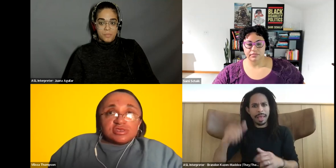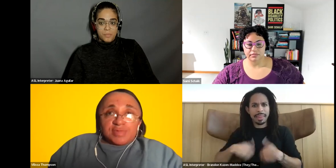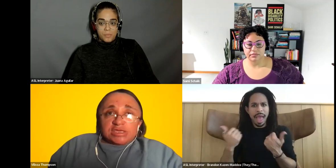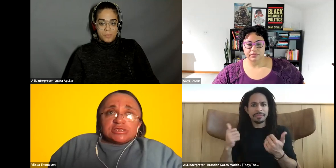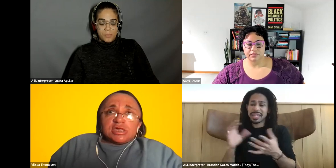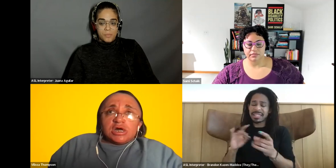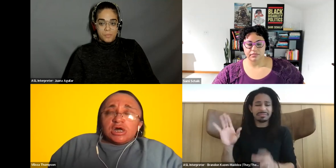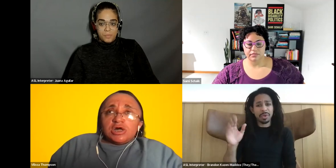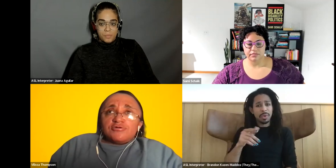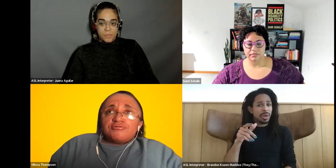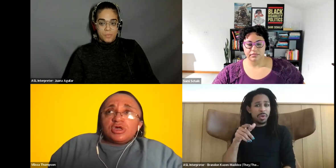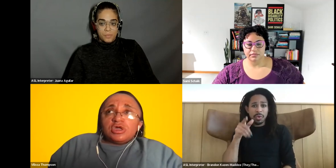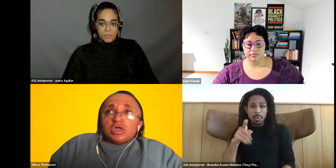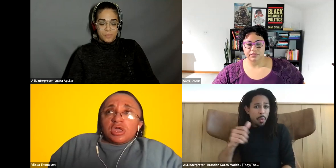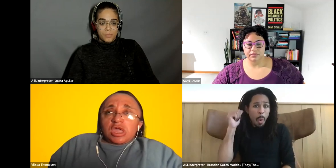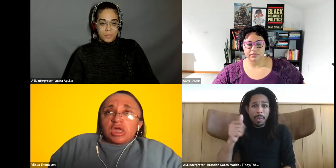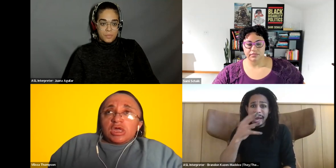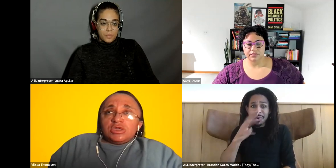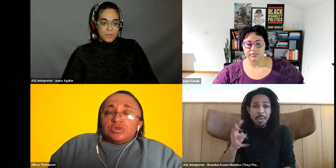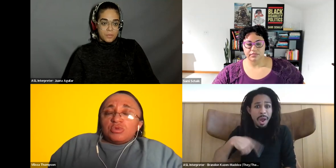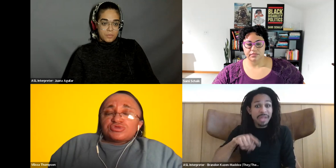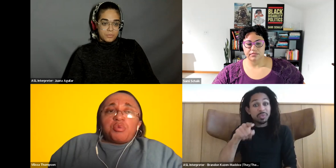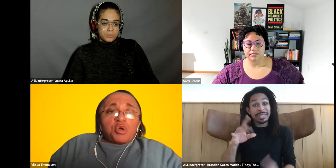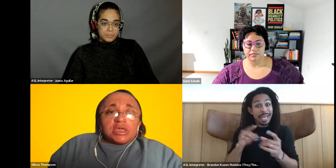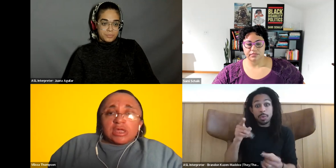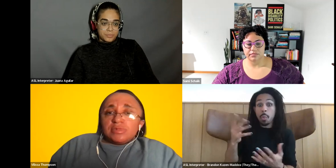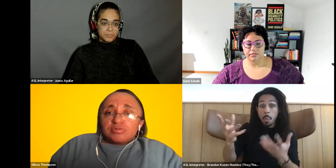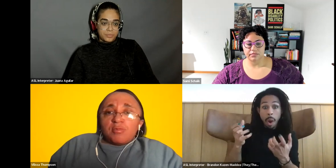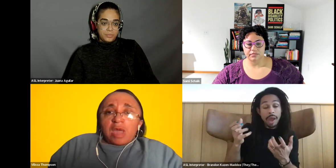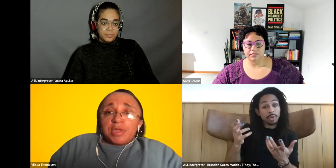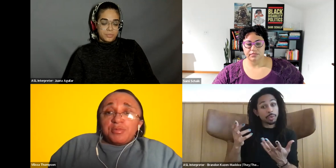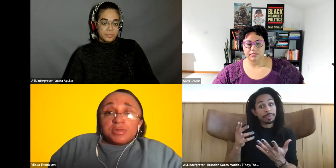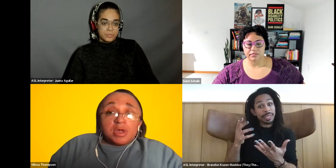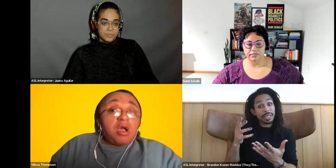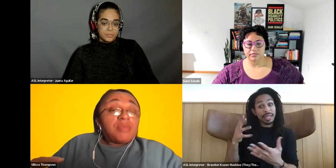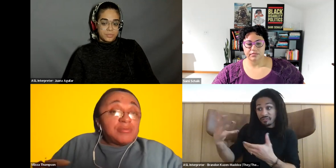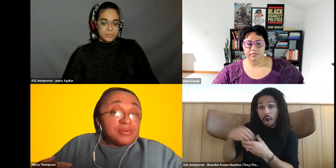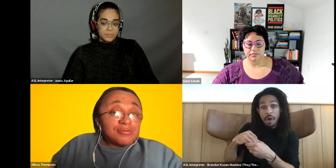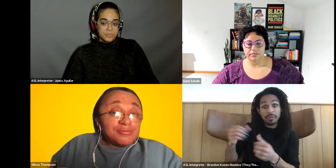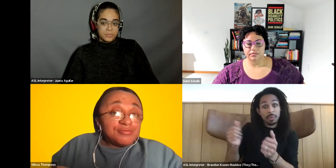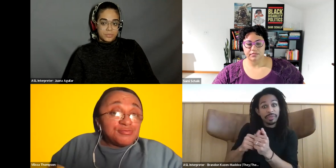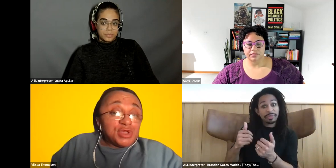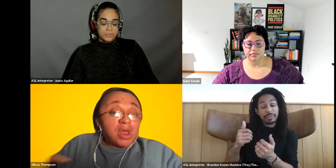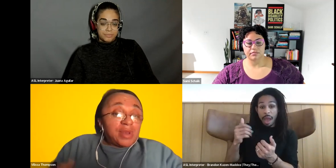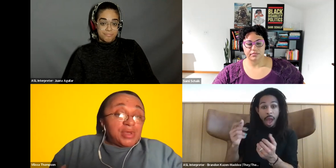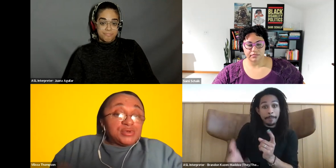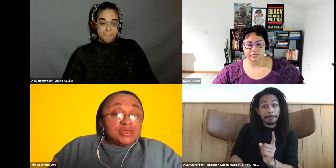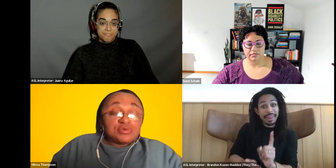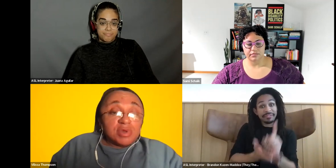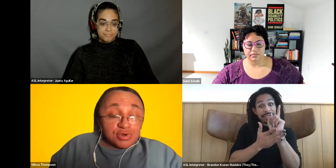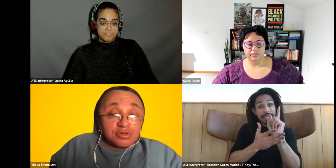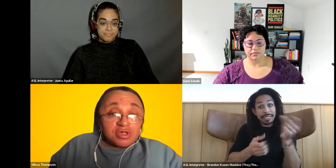Vilissa Thompson: space of you know, supporting and uplifting Black people. Then we are black people. We are the black people you need to remember.